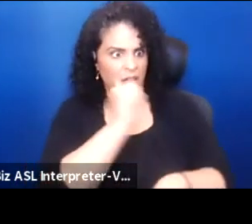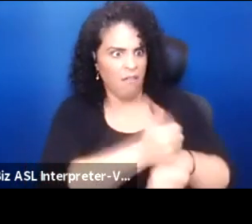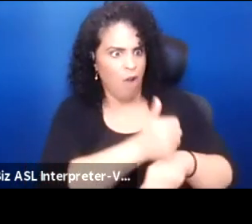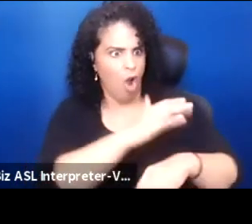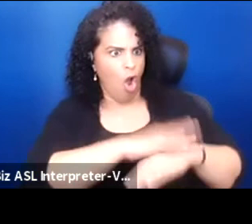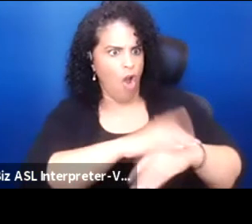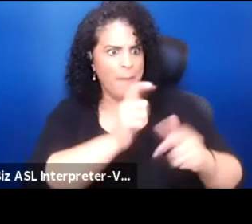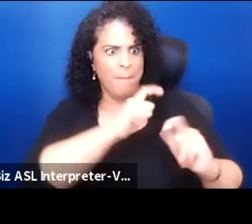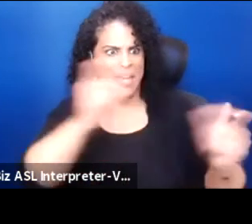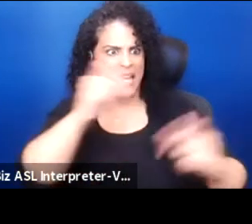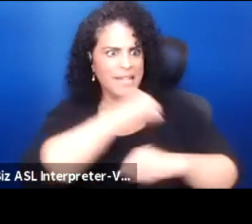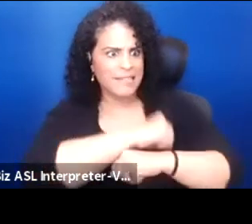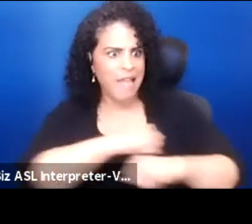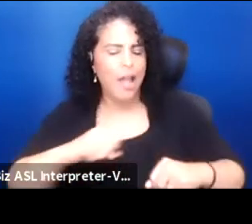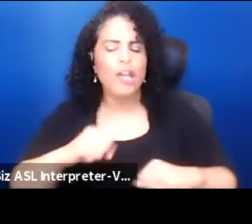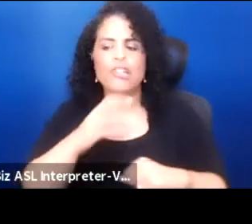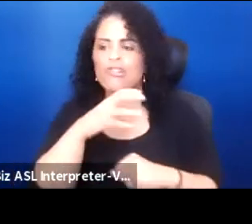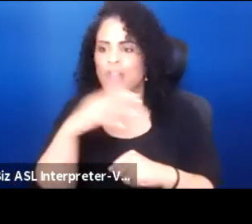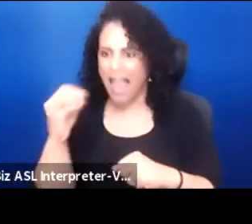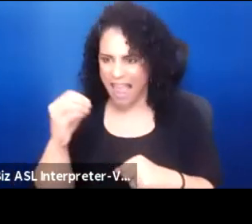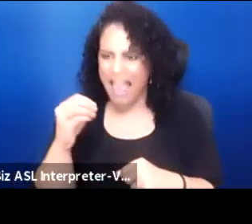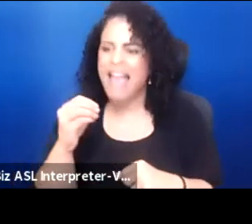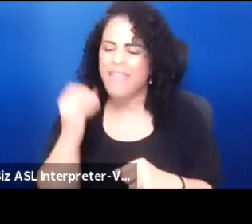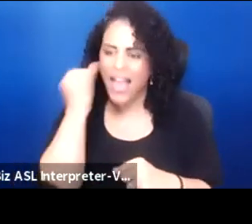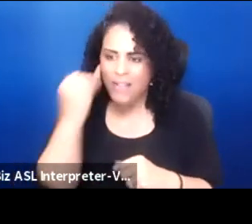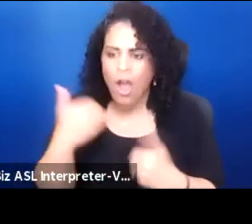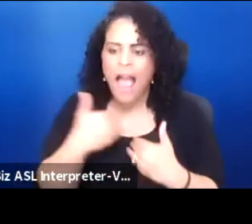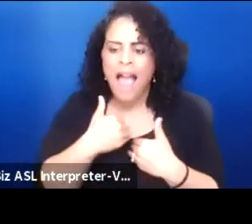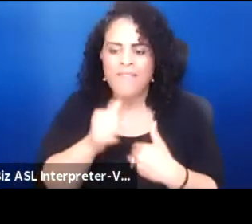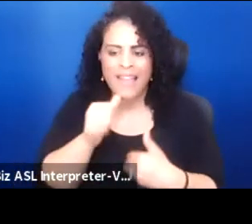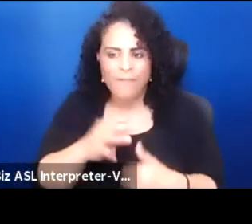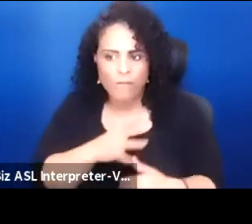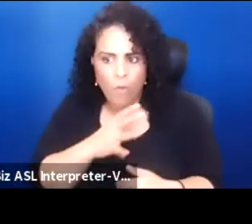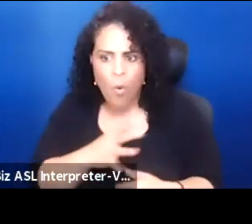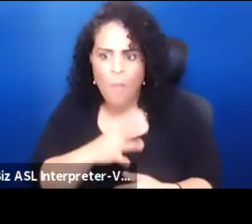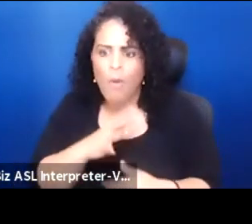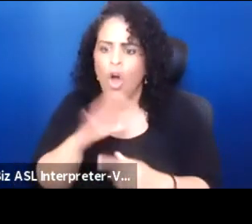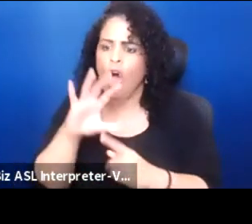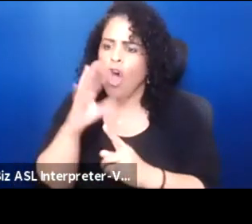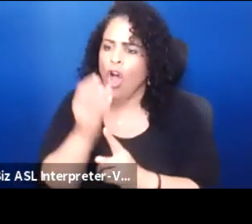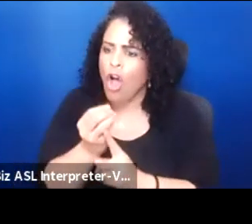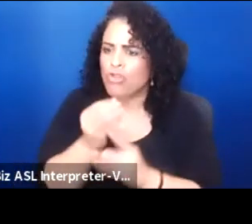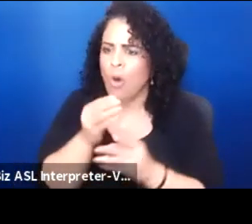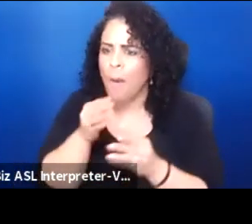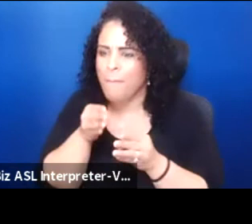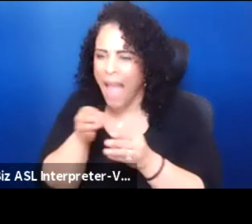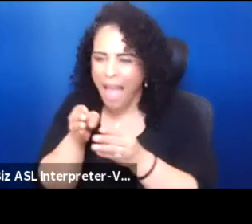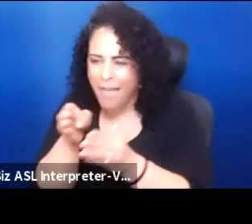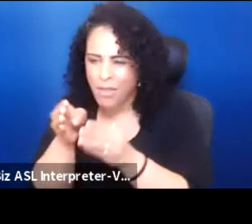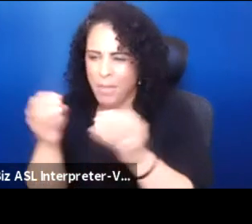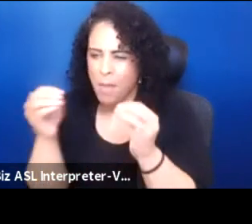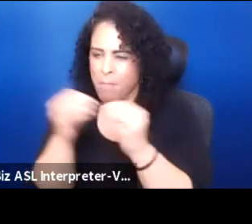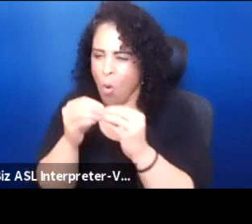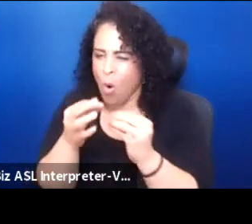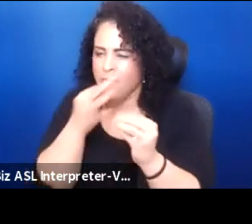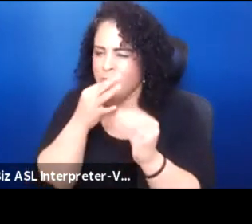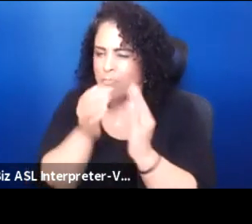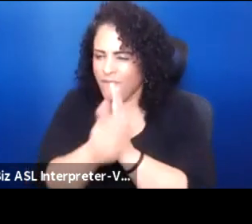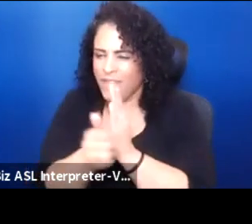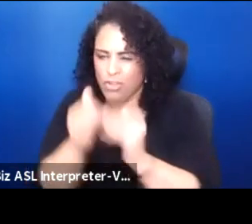The idea that there are informal cultural paths to becoming very proficient on stage.